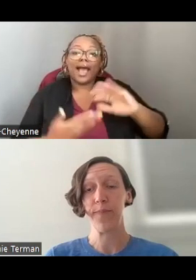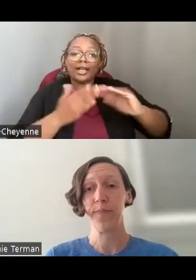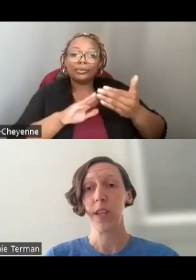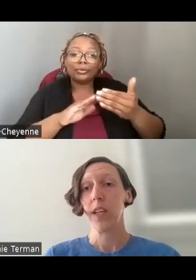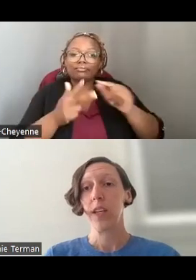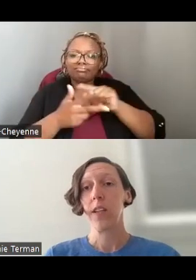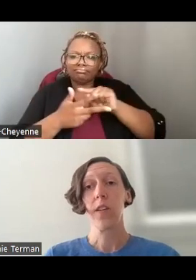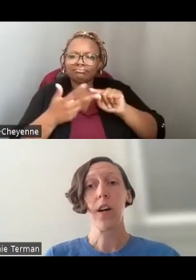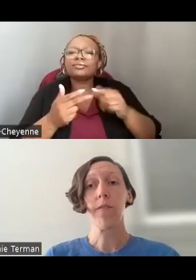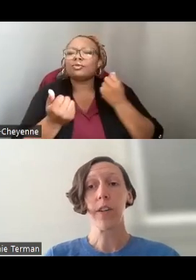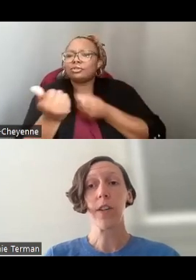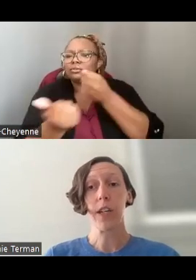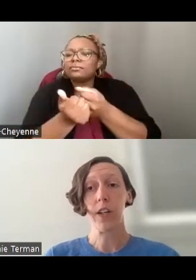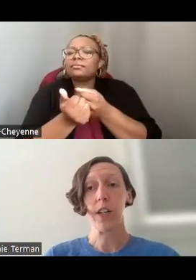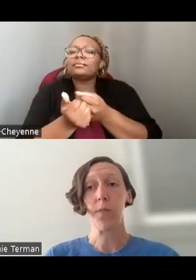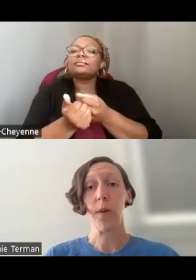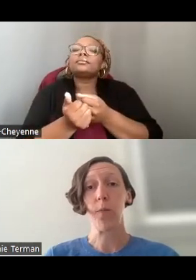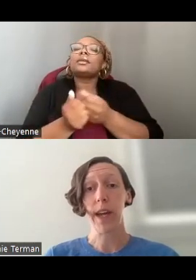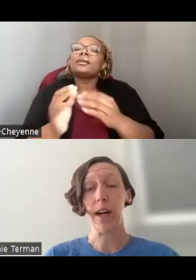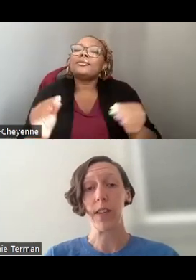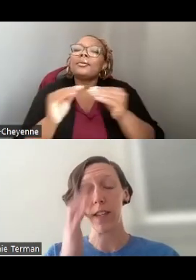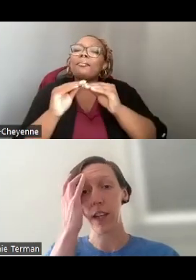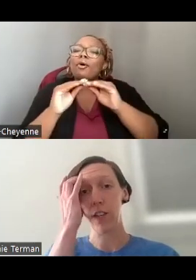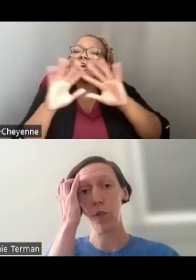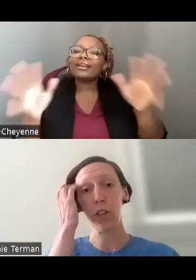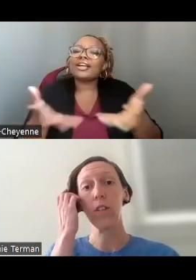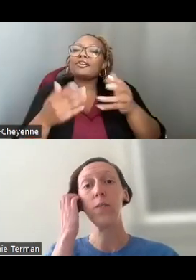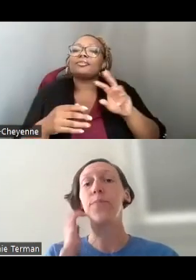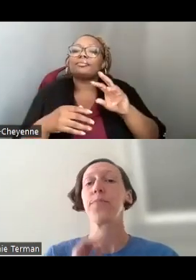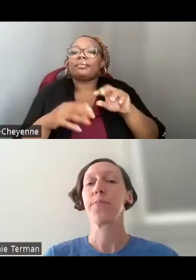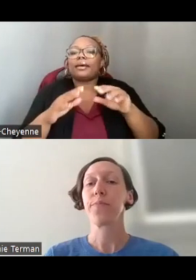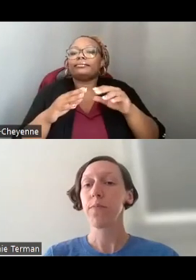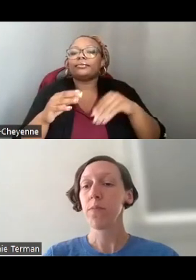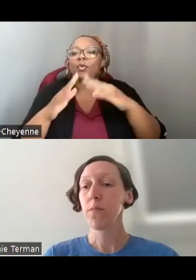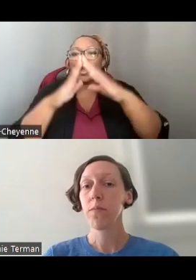THESE ARE FURTHER ENCOURAGED BY WHITE HO USE EXECUTIVE ORDERS.